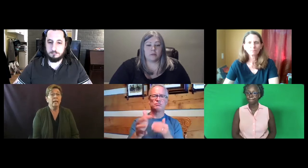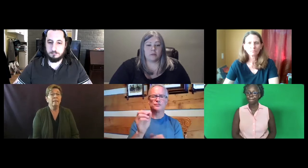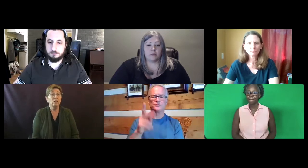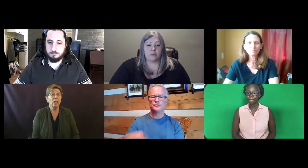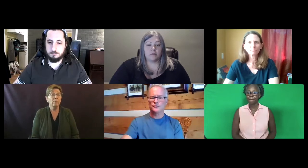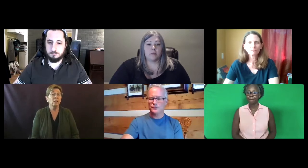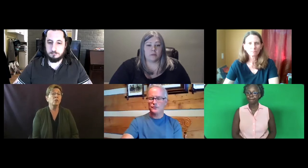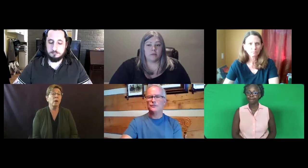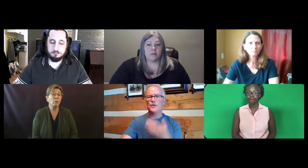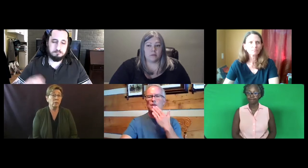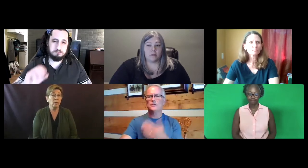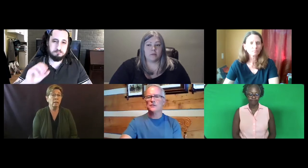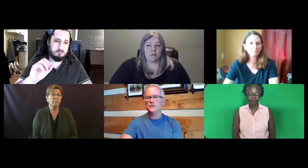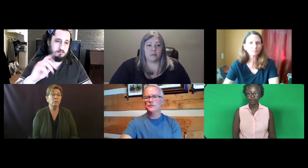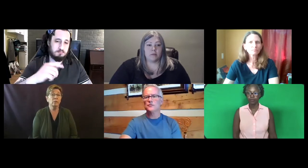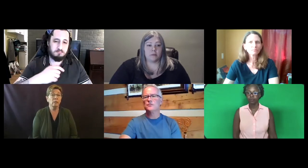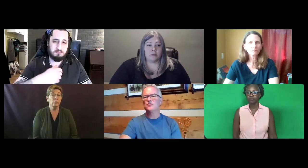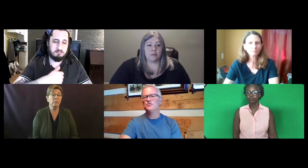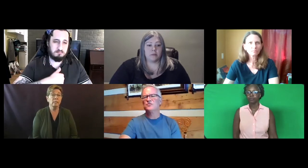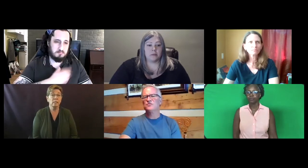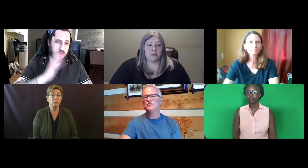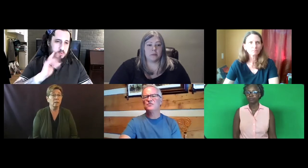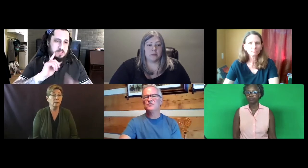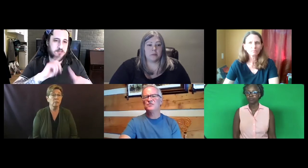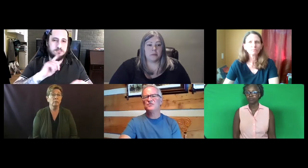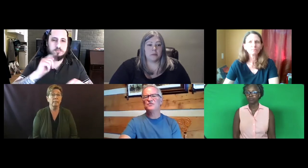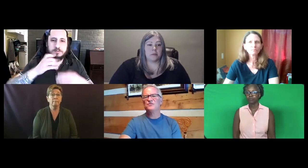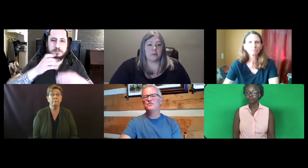In the chat box throughout Dr. Henner's presentation. Absolutely.